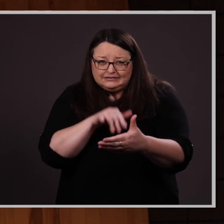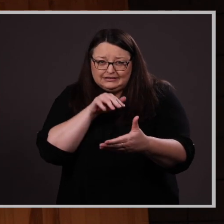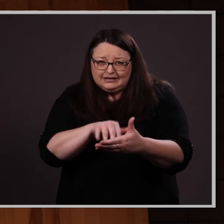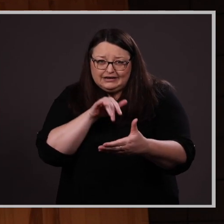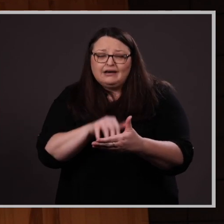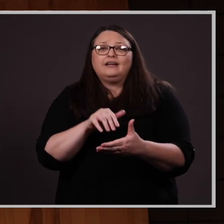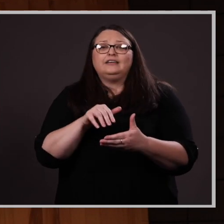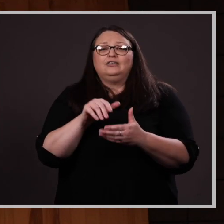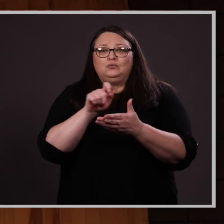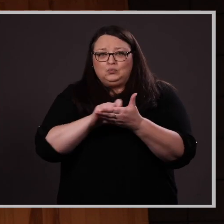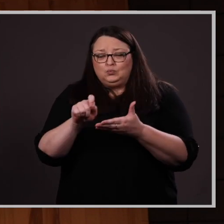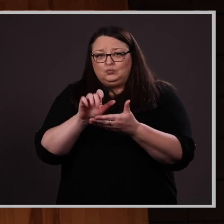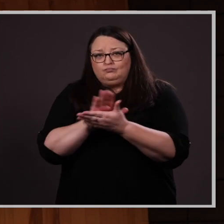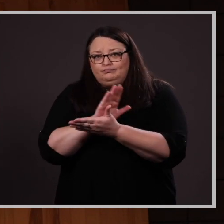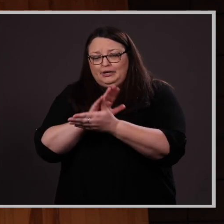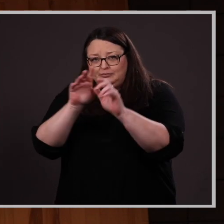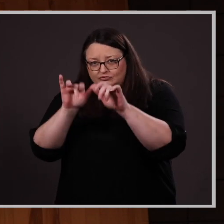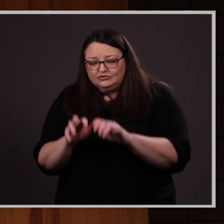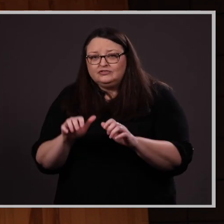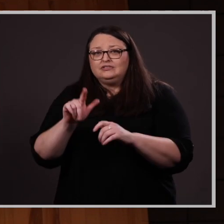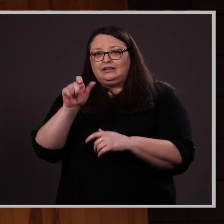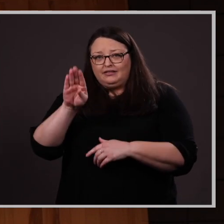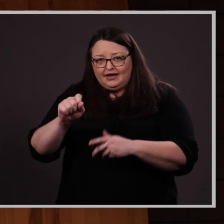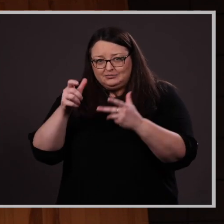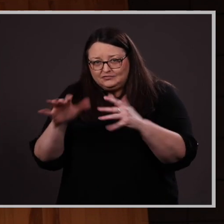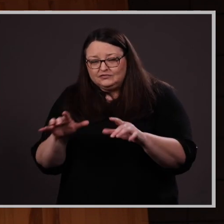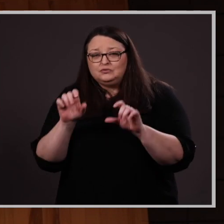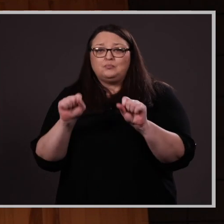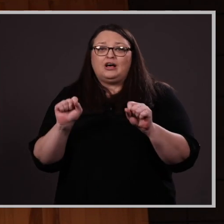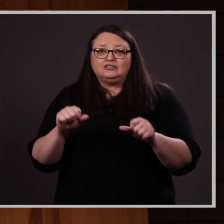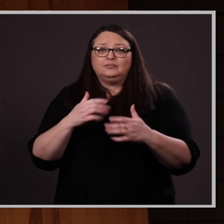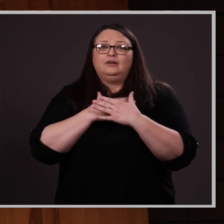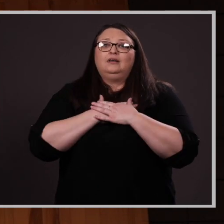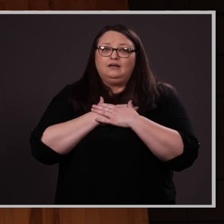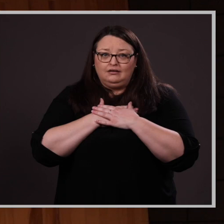written papers, completed labs, then possibly took a breath during an all too short Spring